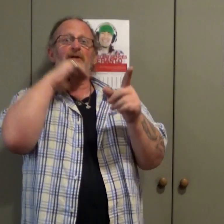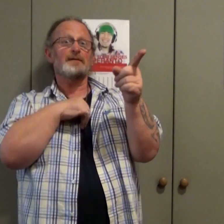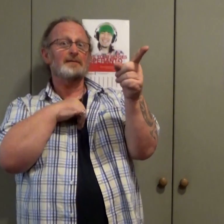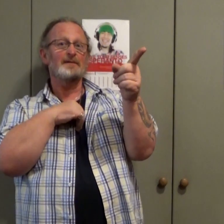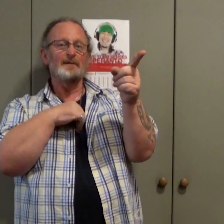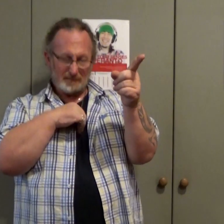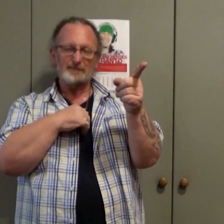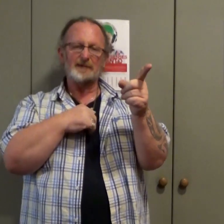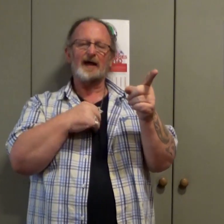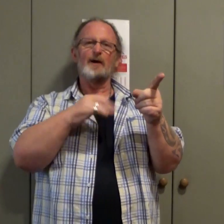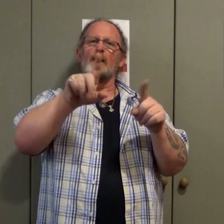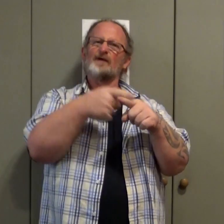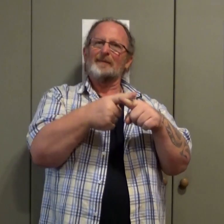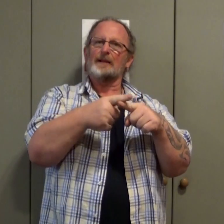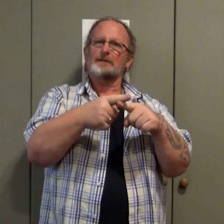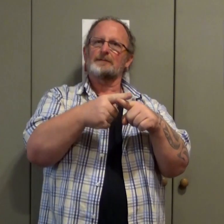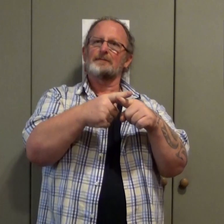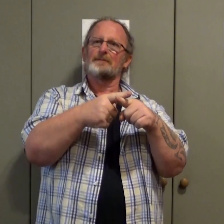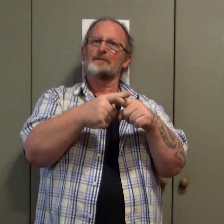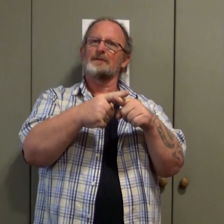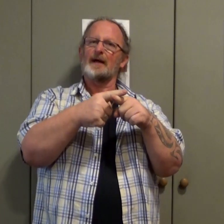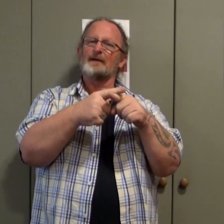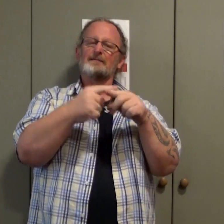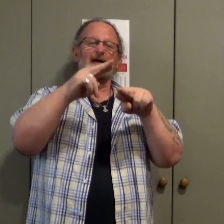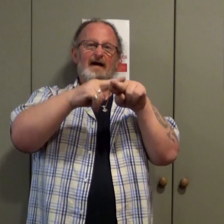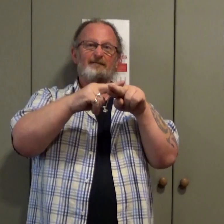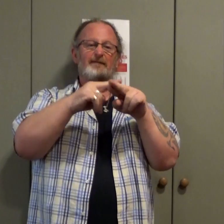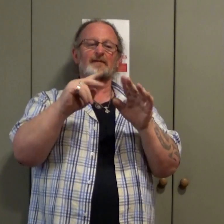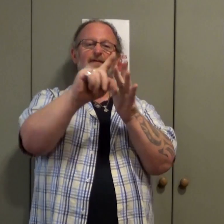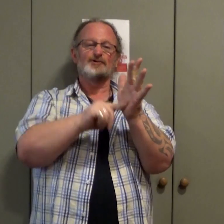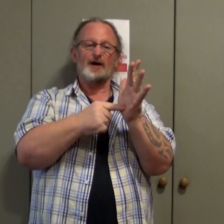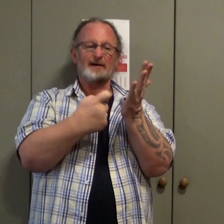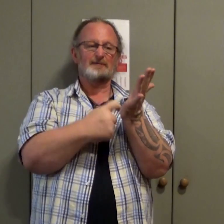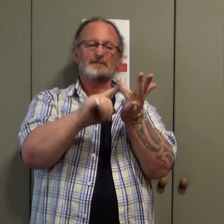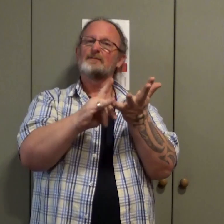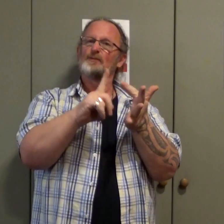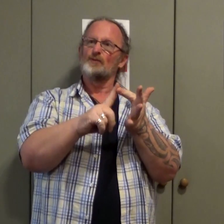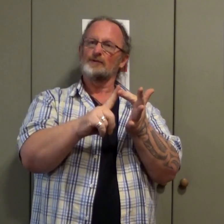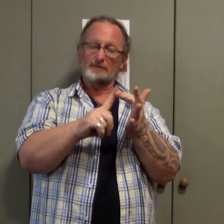was from England, not Scotland. That was F. J. Rose